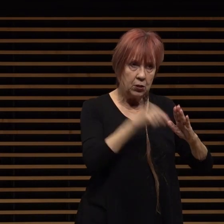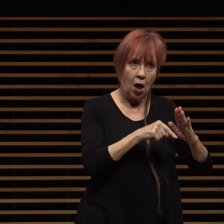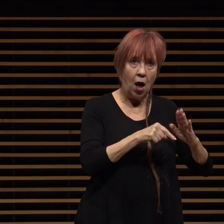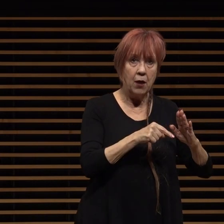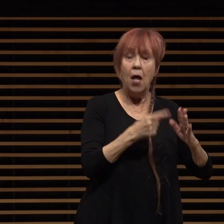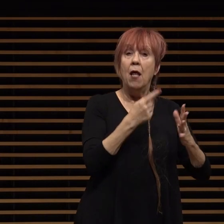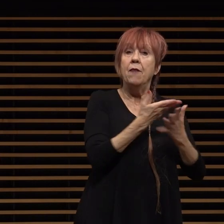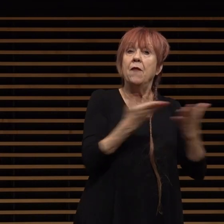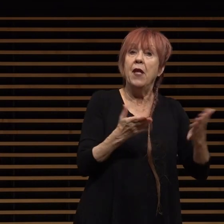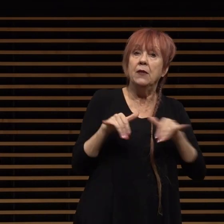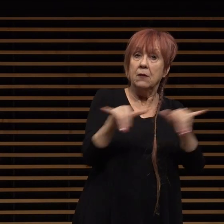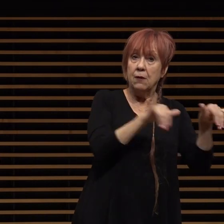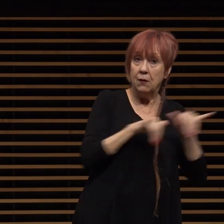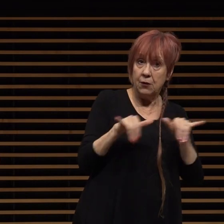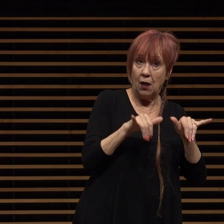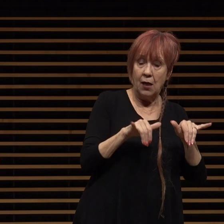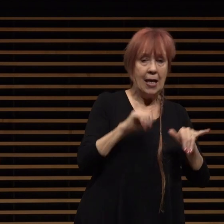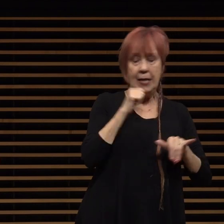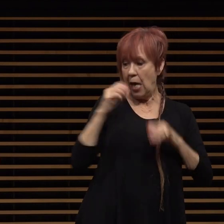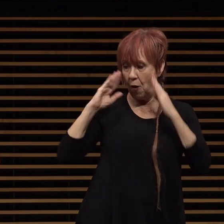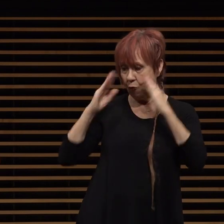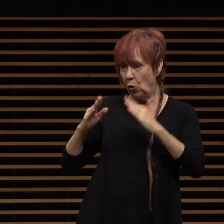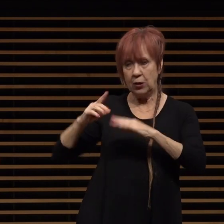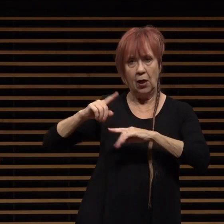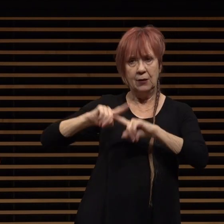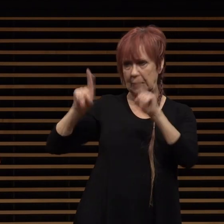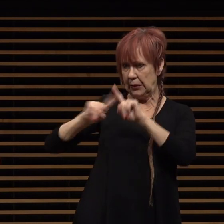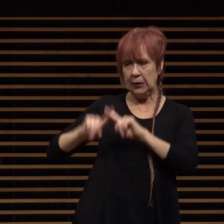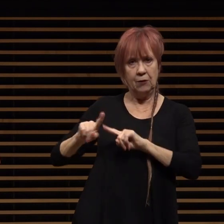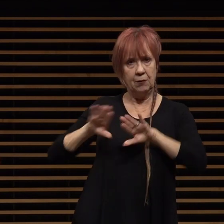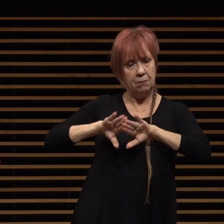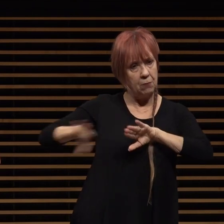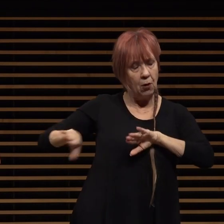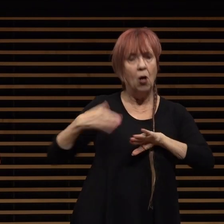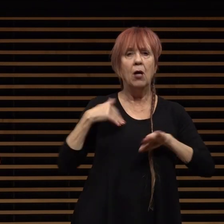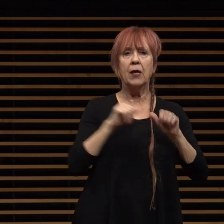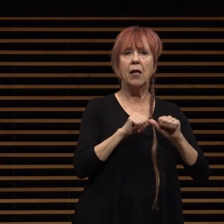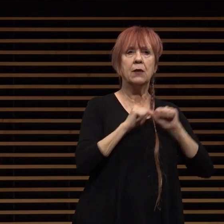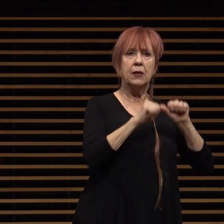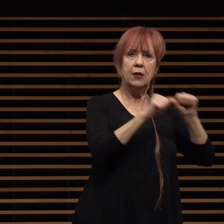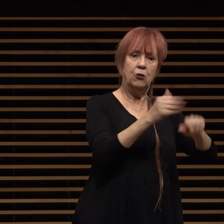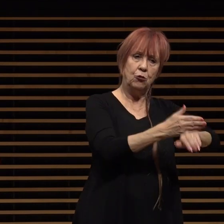us versus what divides us we can continue